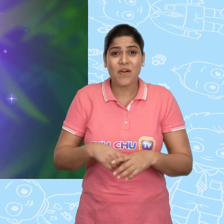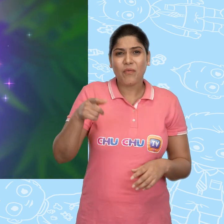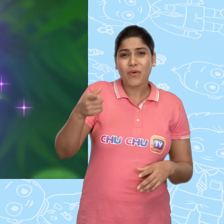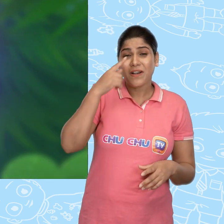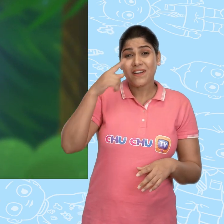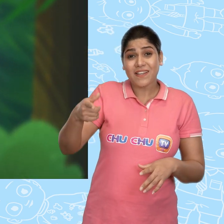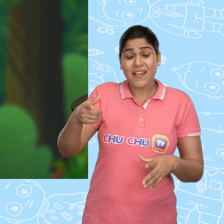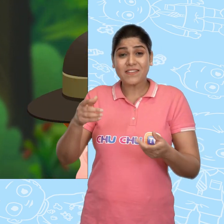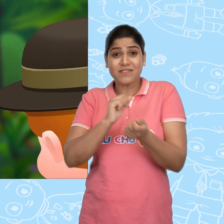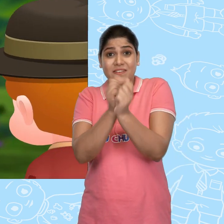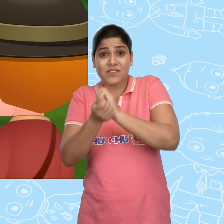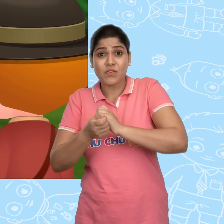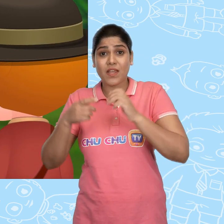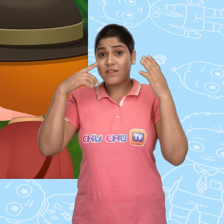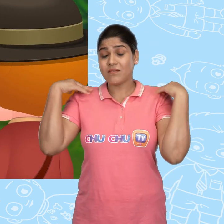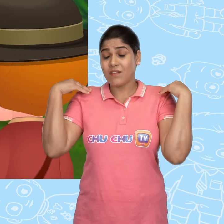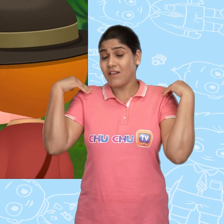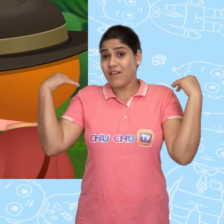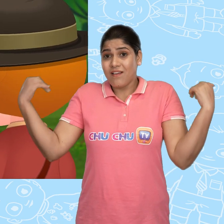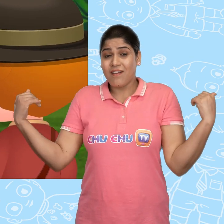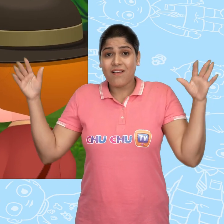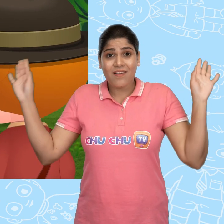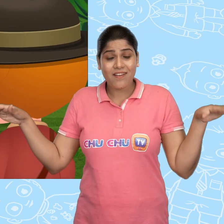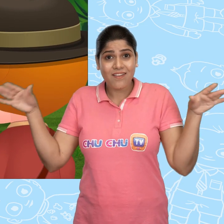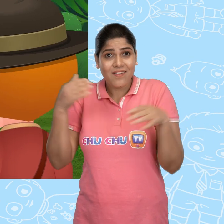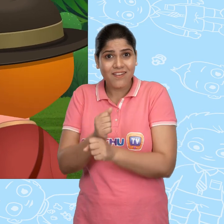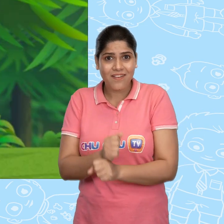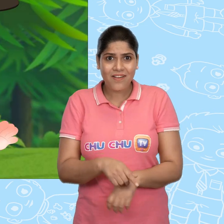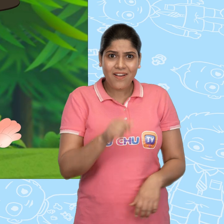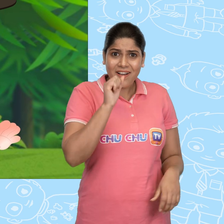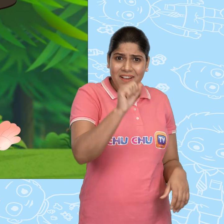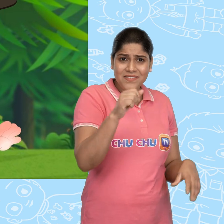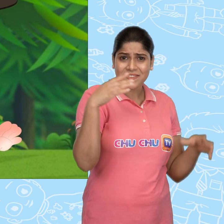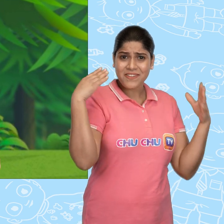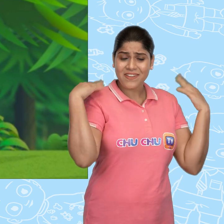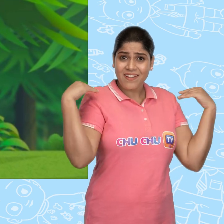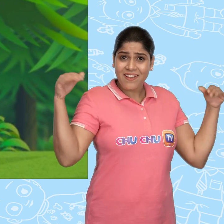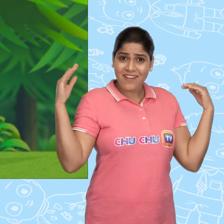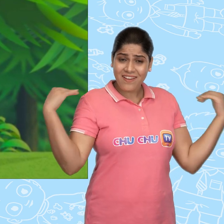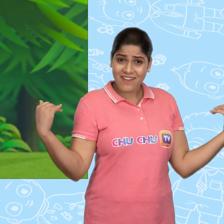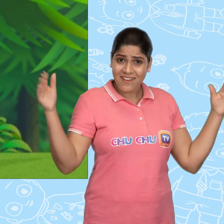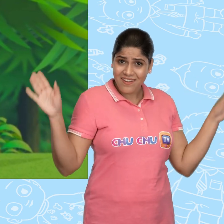And the girl turned into a fairy! Huh? You're a fairy!